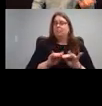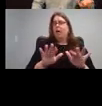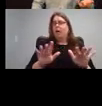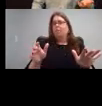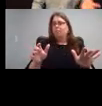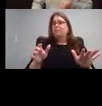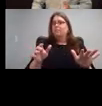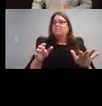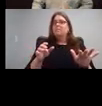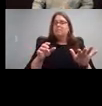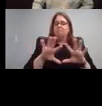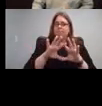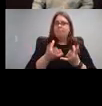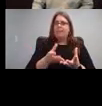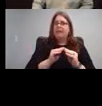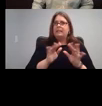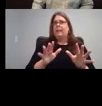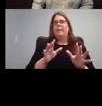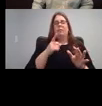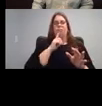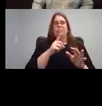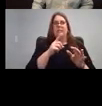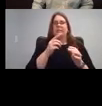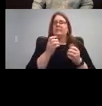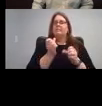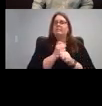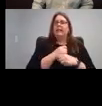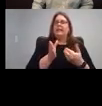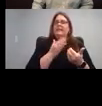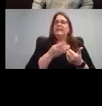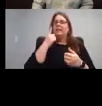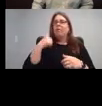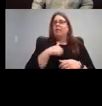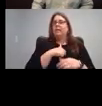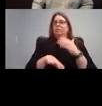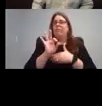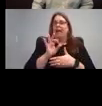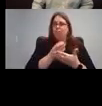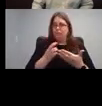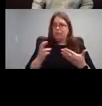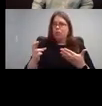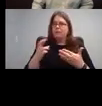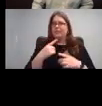to information, but in a way that we can actually use. So I started organizing this all in one place.